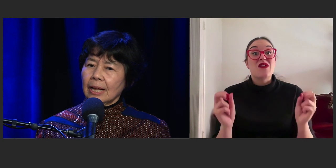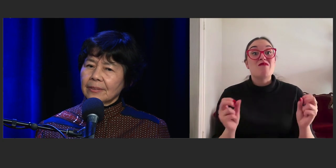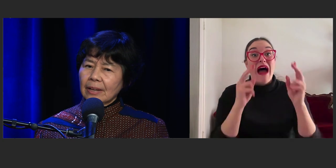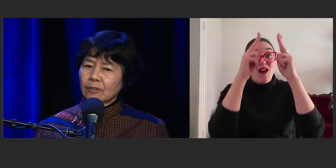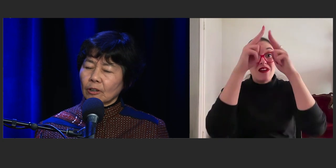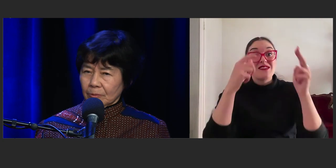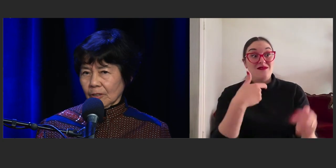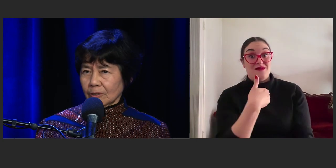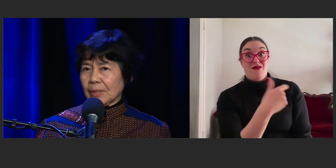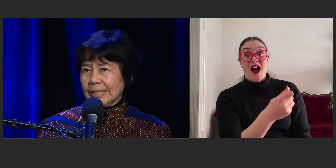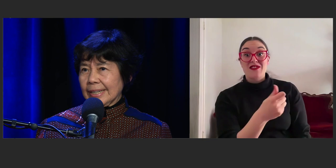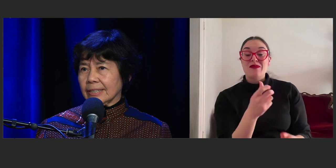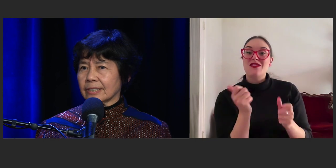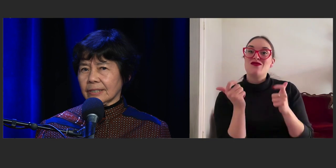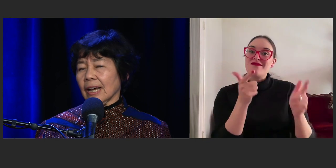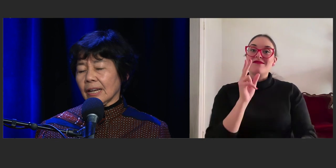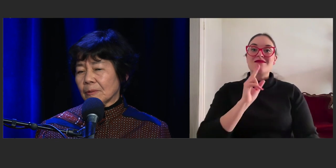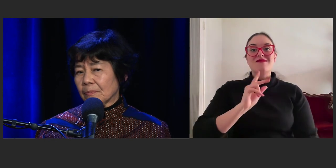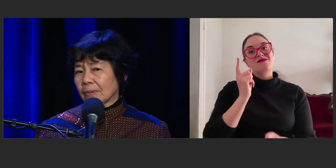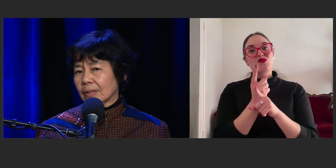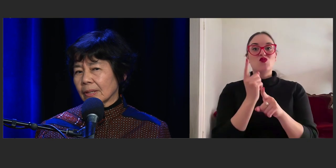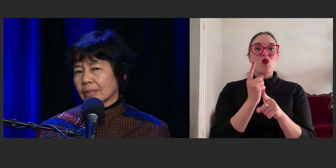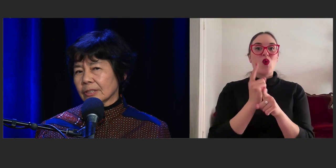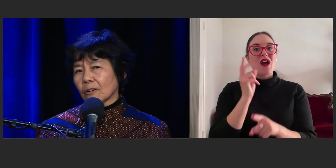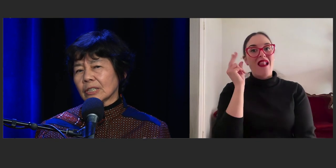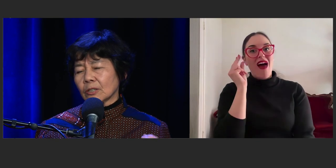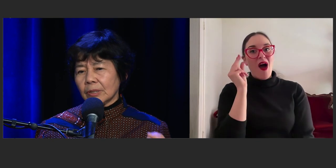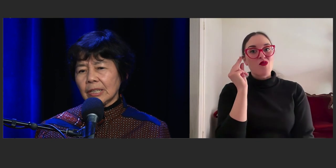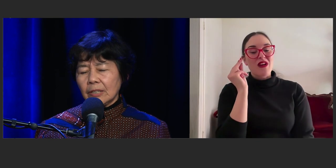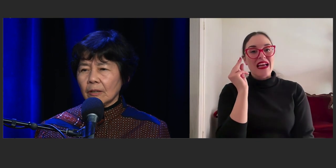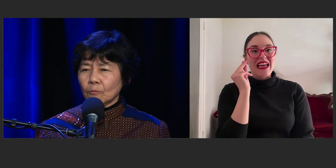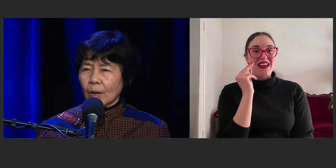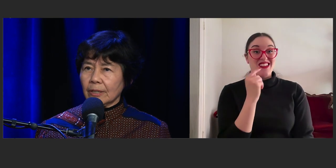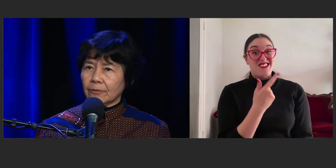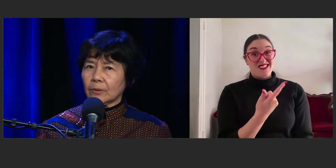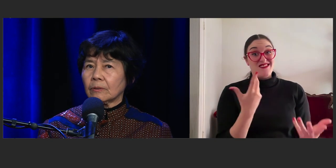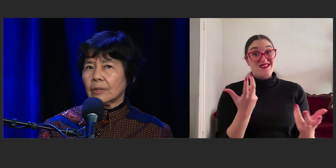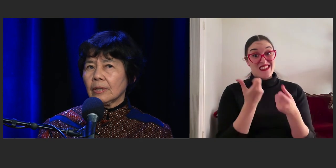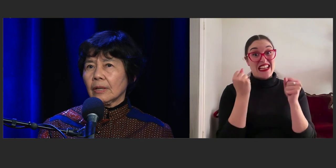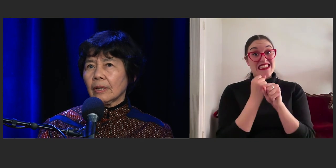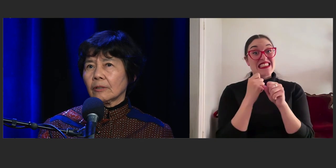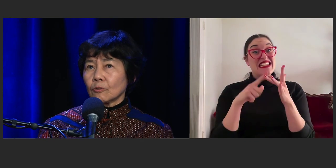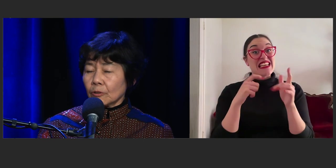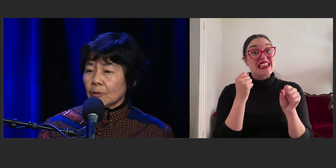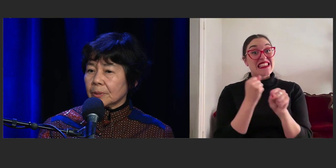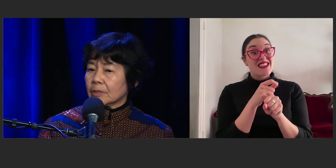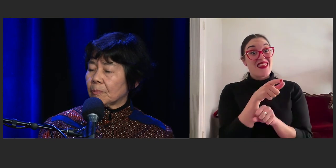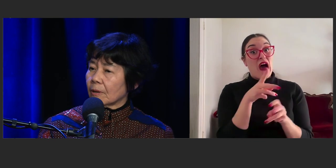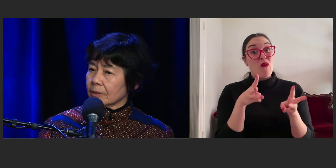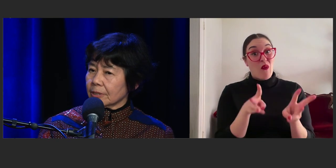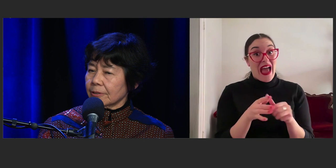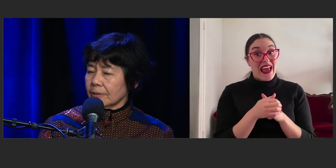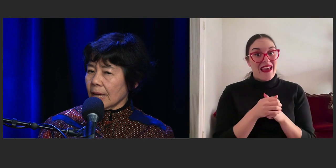and they've got gotten me gigs. So, it's a really wonderful group to belong to